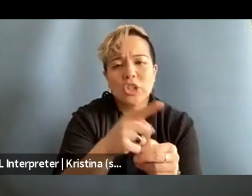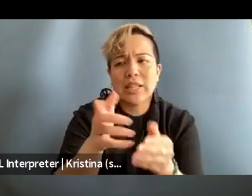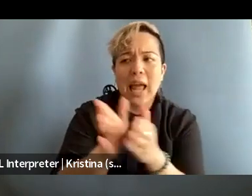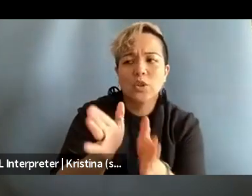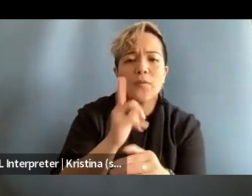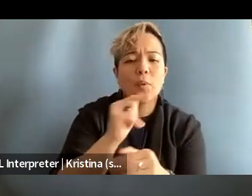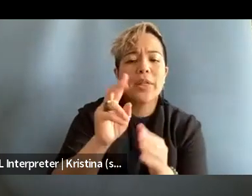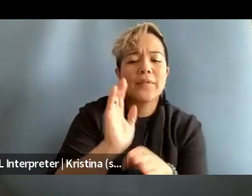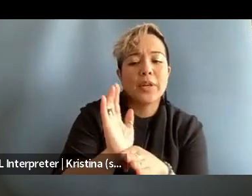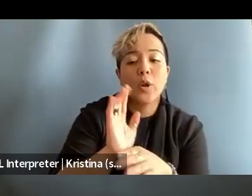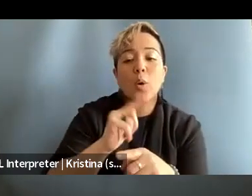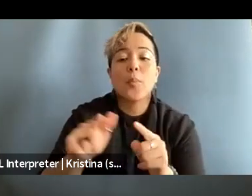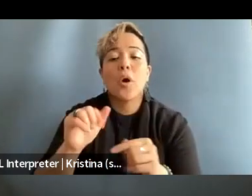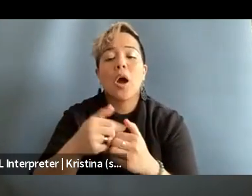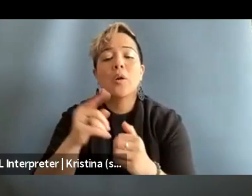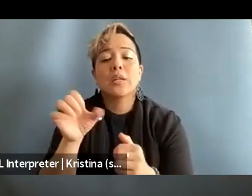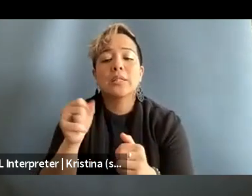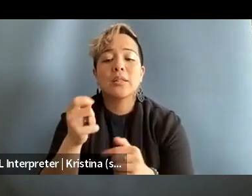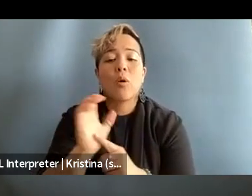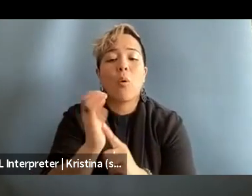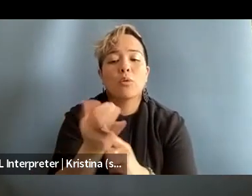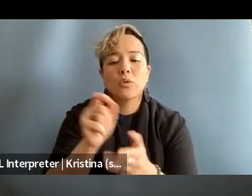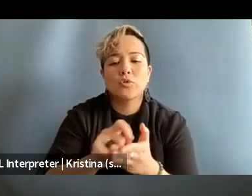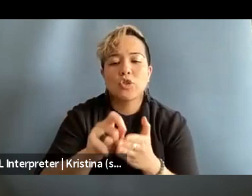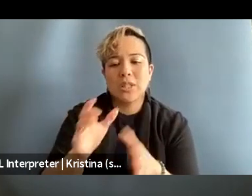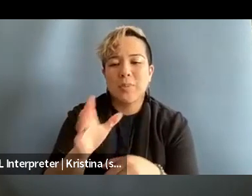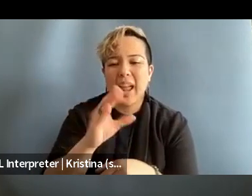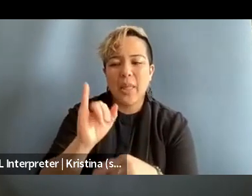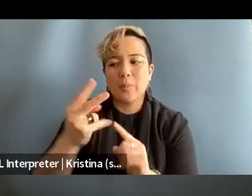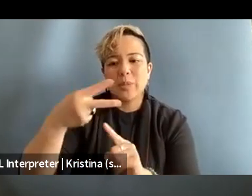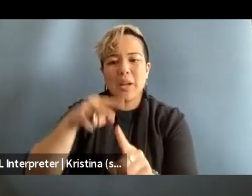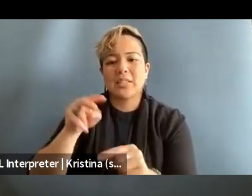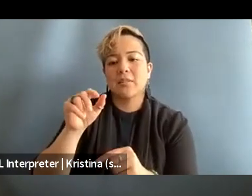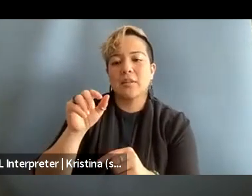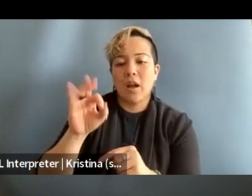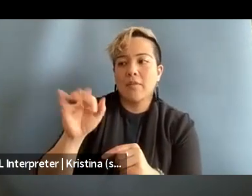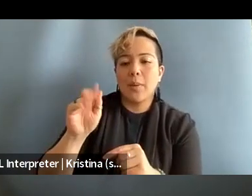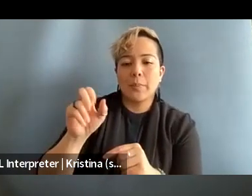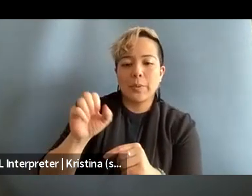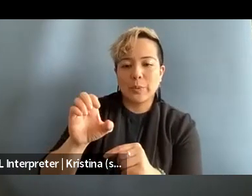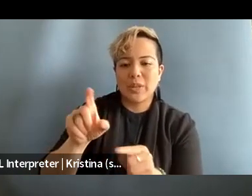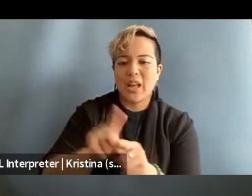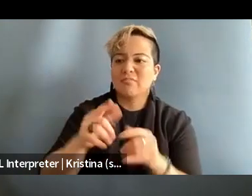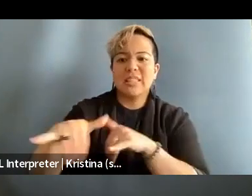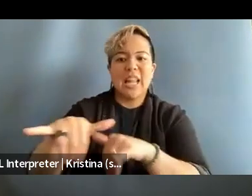How does the culture of journalism and its perspective of abuse as a standard occupational hazard play into this problem? Because I think, you know,